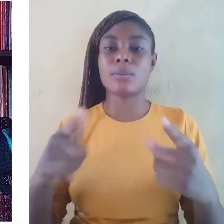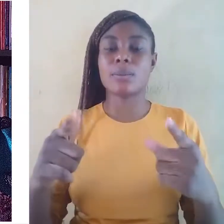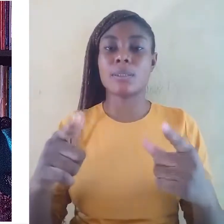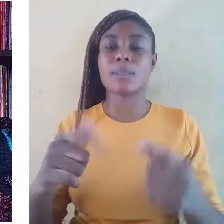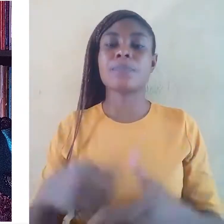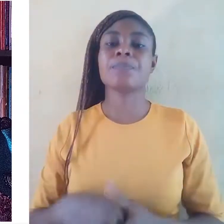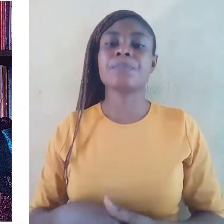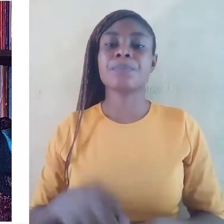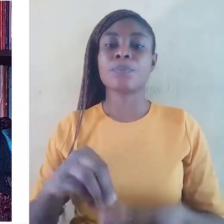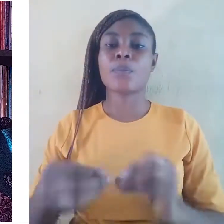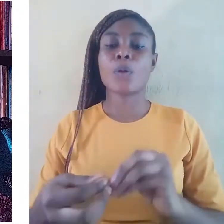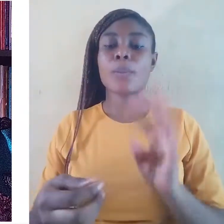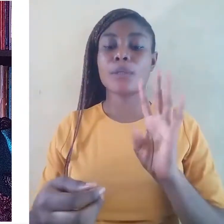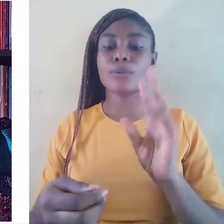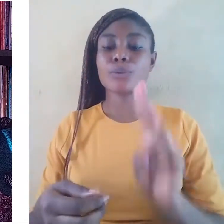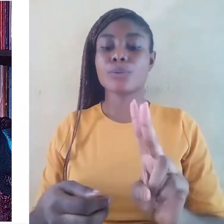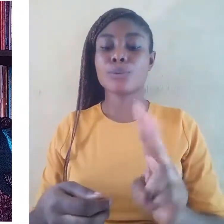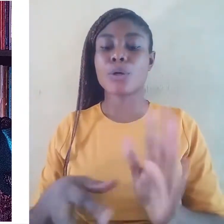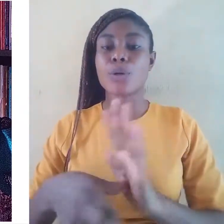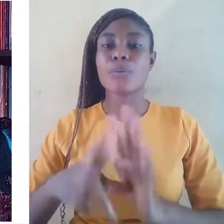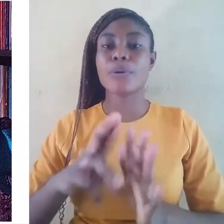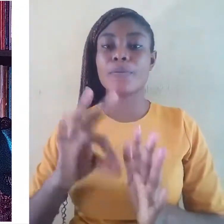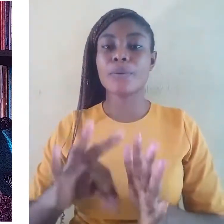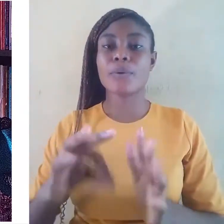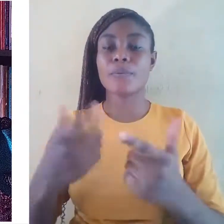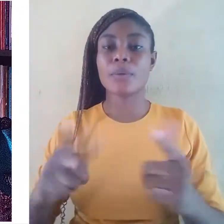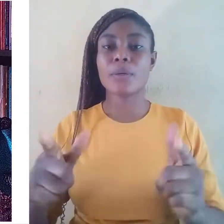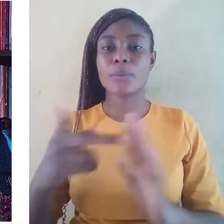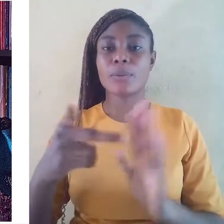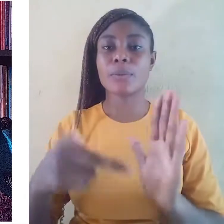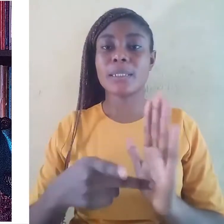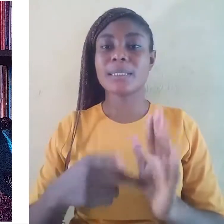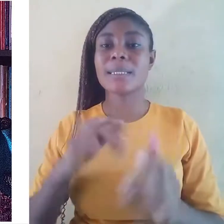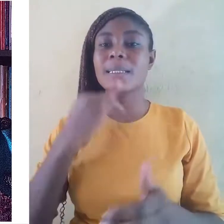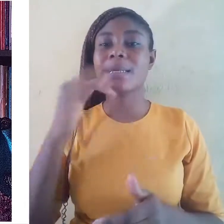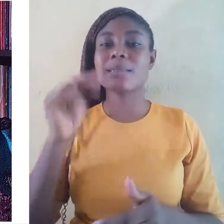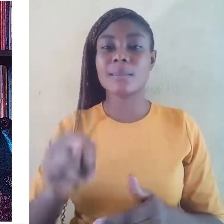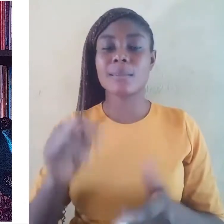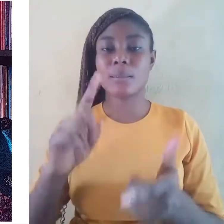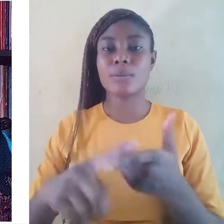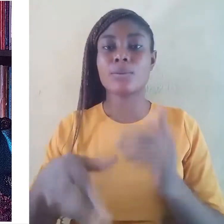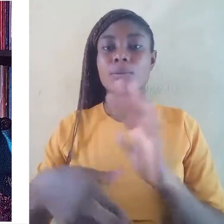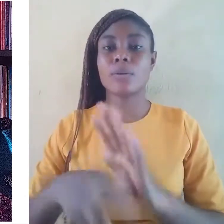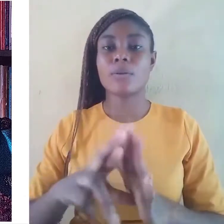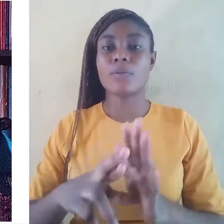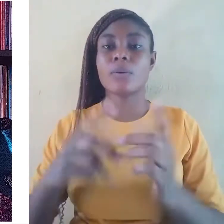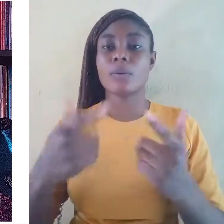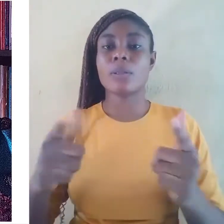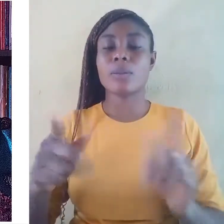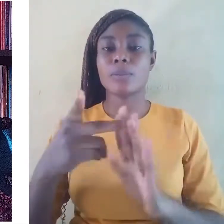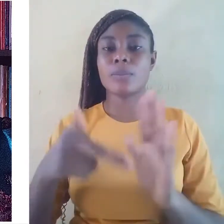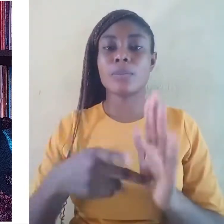Review of language policies There is need to review the language policies in African countries.